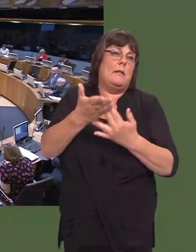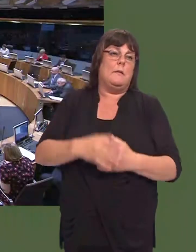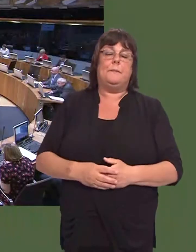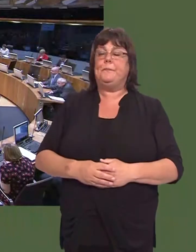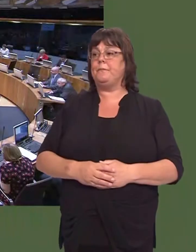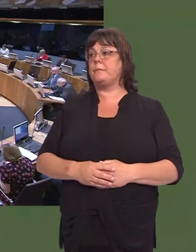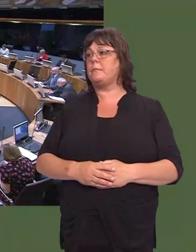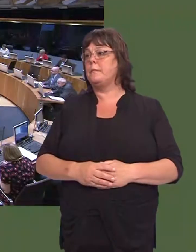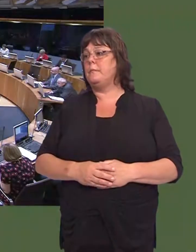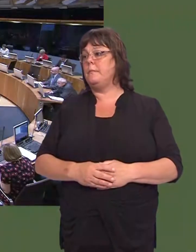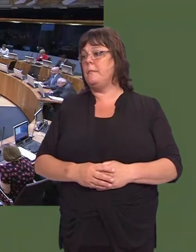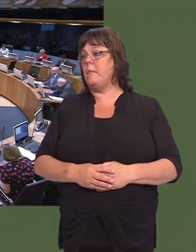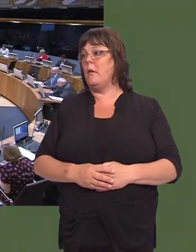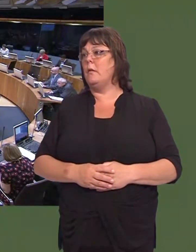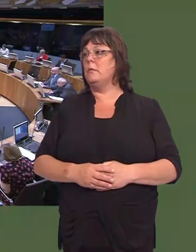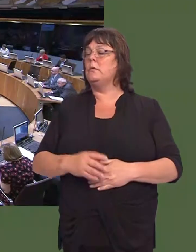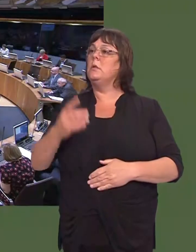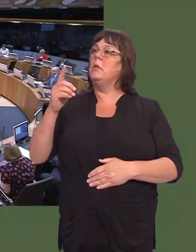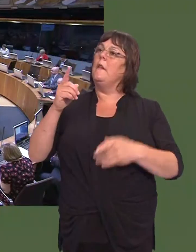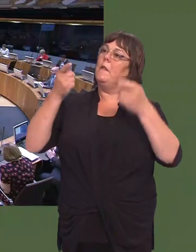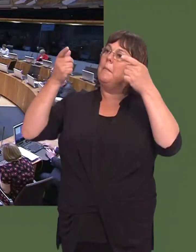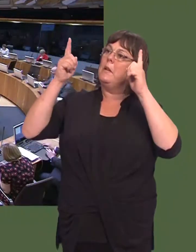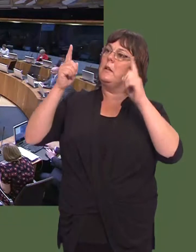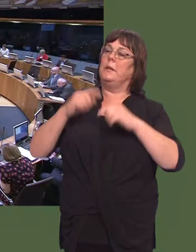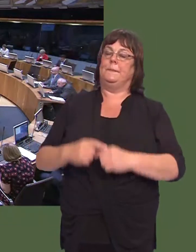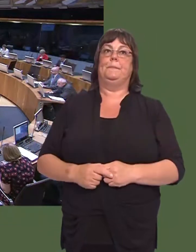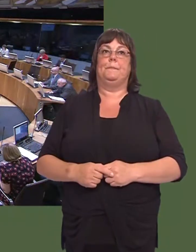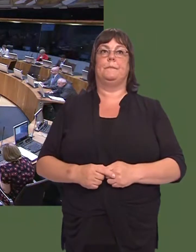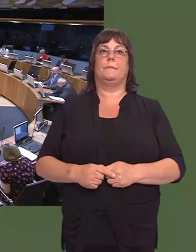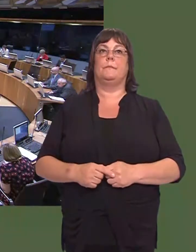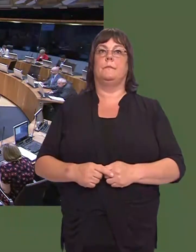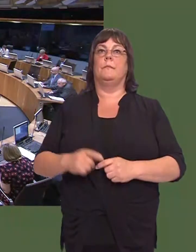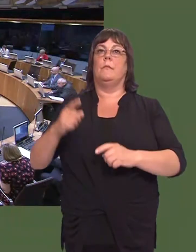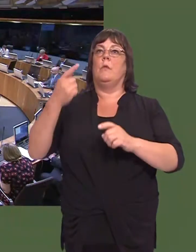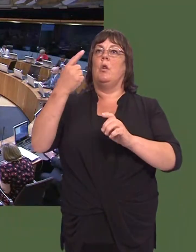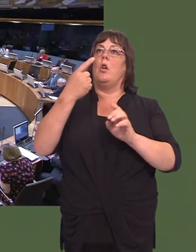for as long as they can. Paul Davies: Brif Weinidog, mae astudiaeth blwyddyn o hyd gan Ymddiriedolaeth Addysgol